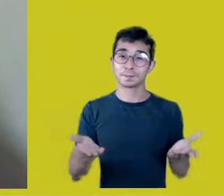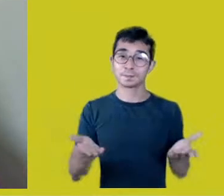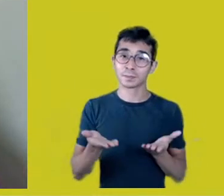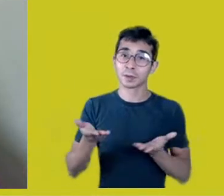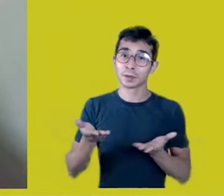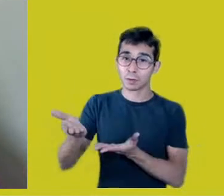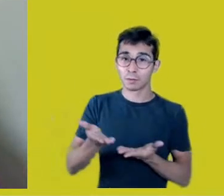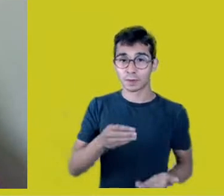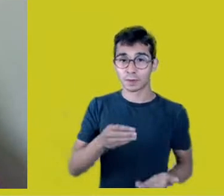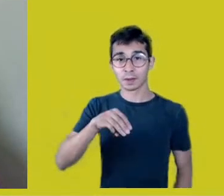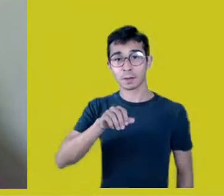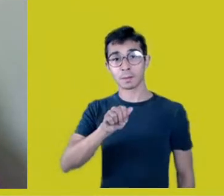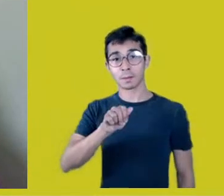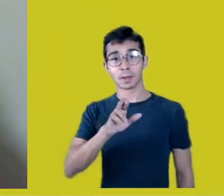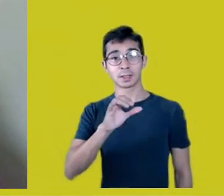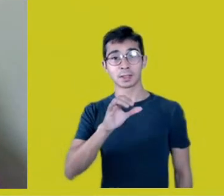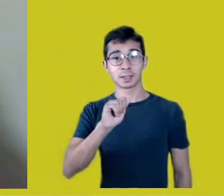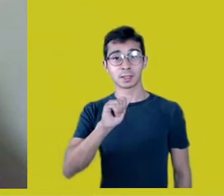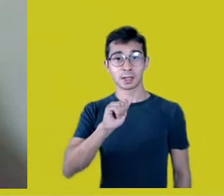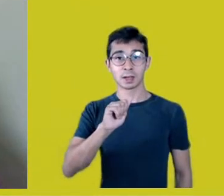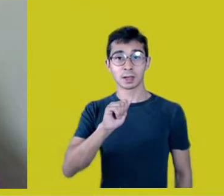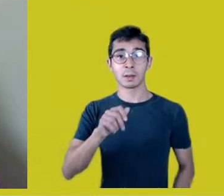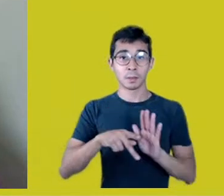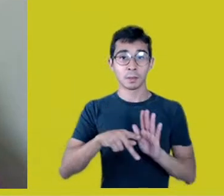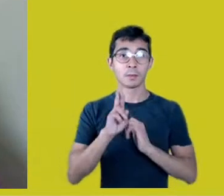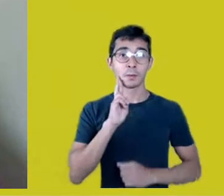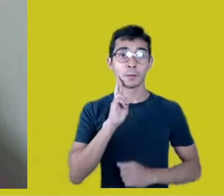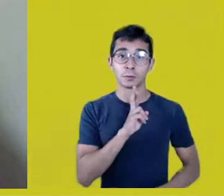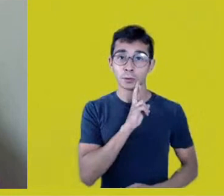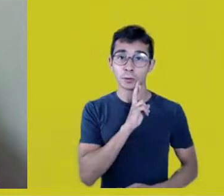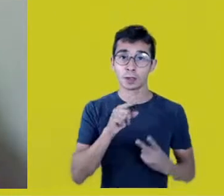from Rondônia, Fernanda Kaingáng, from Rio Grande do Sul,